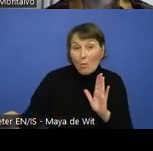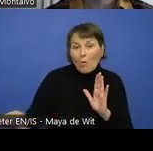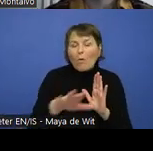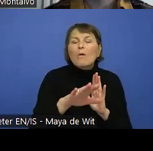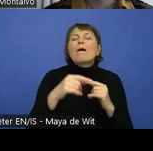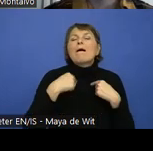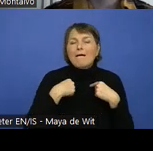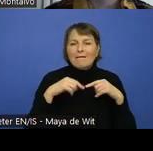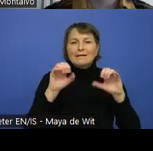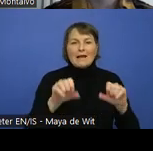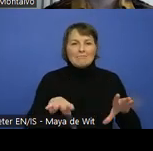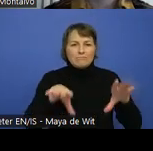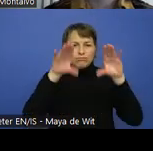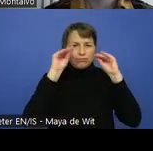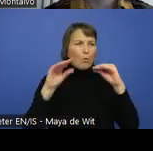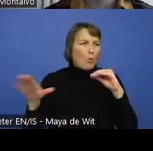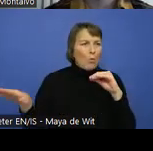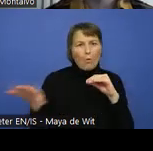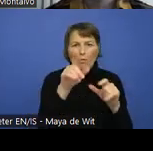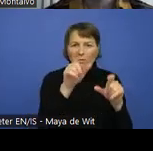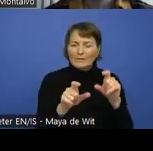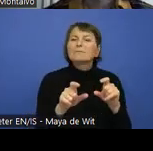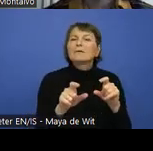to understand and to go through the definition of those terms.